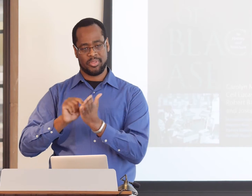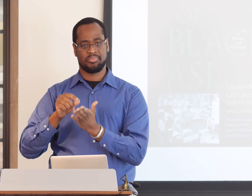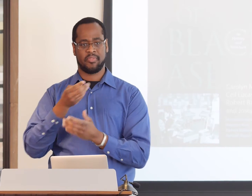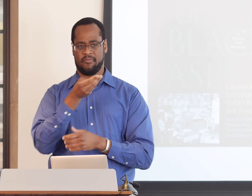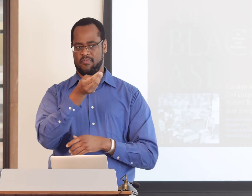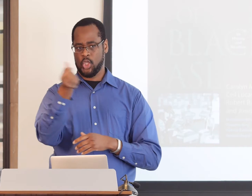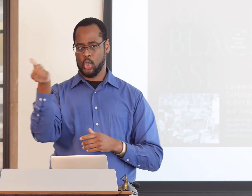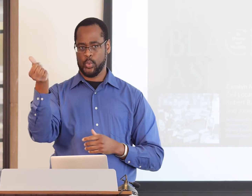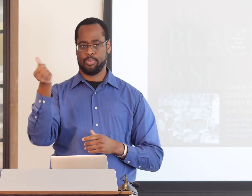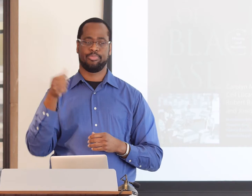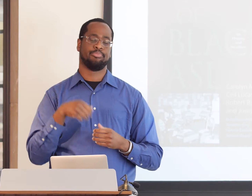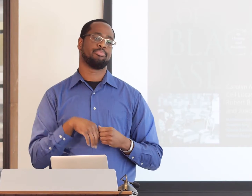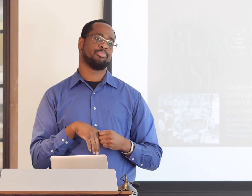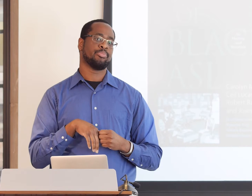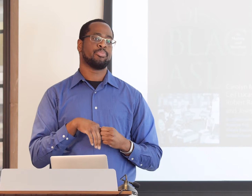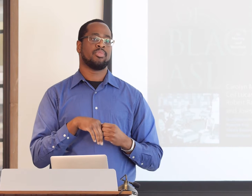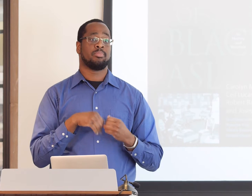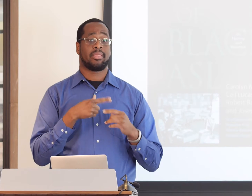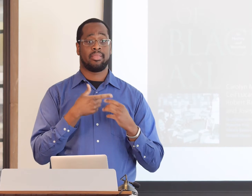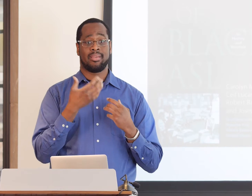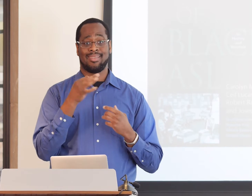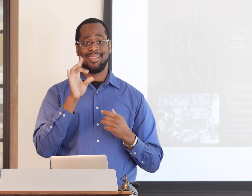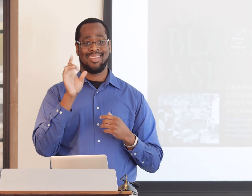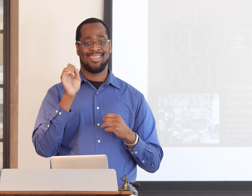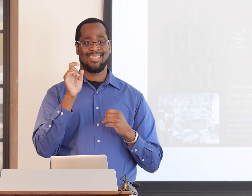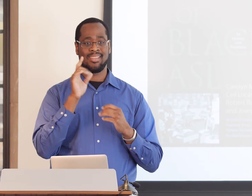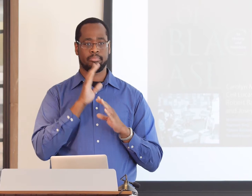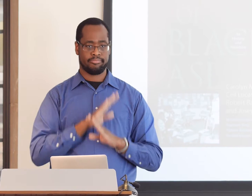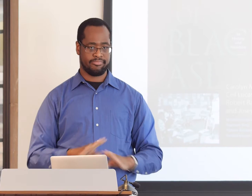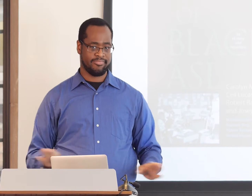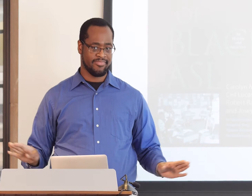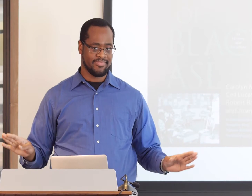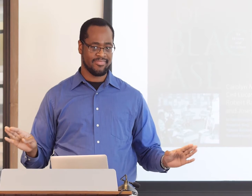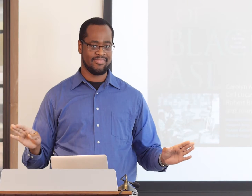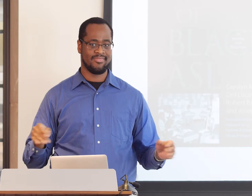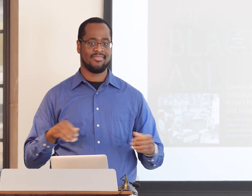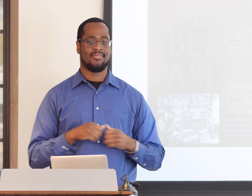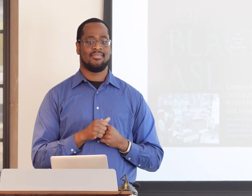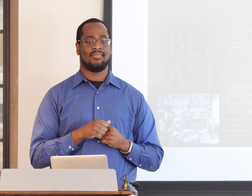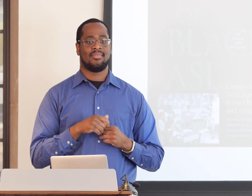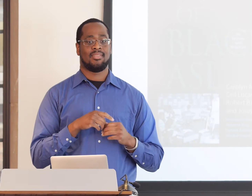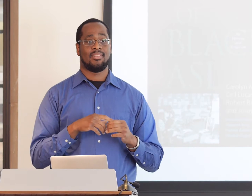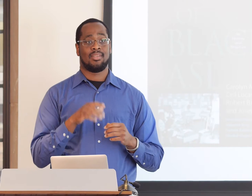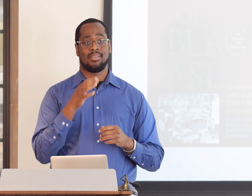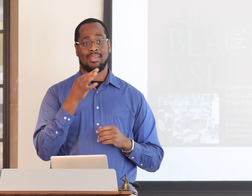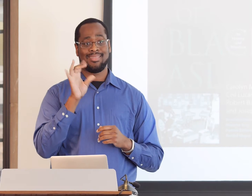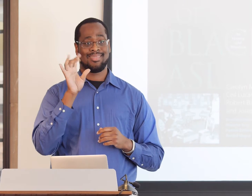There were few works published about Black Deaf ASL throughout the 1970s.